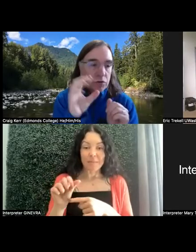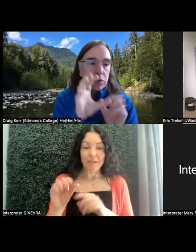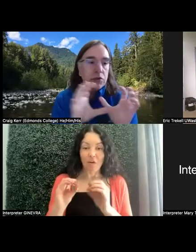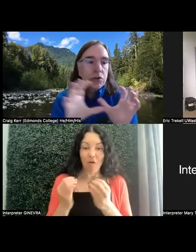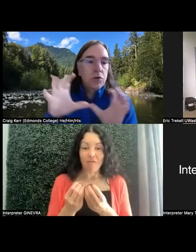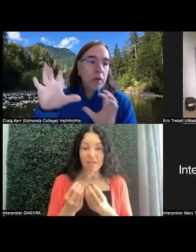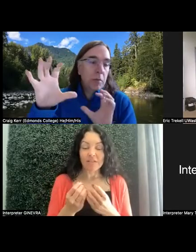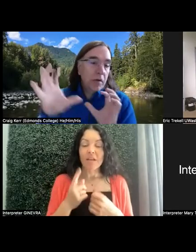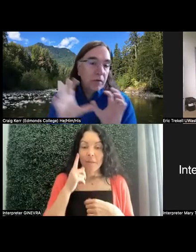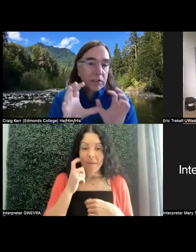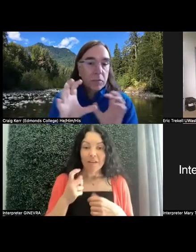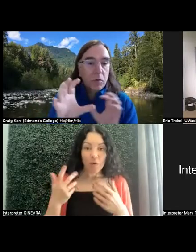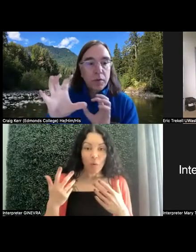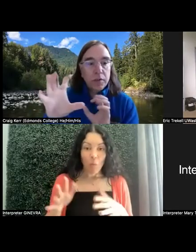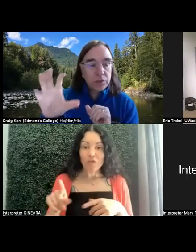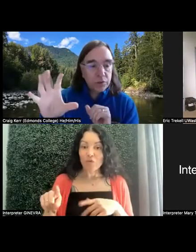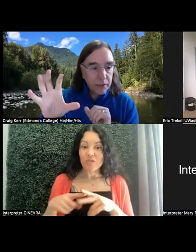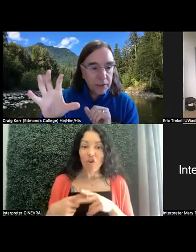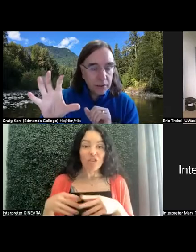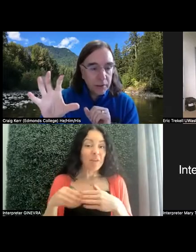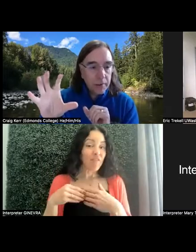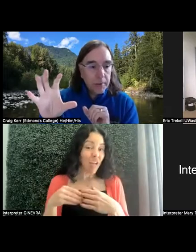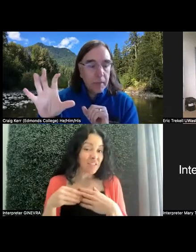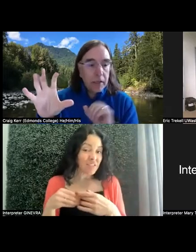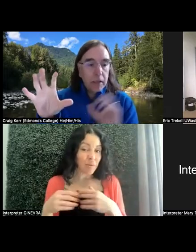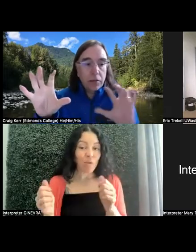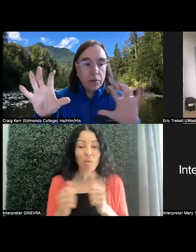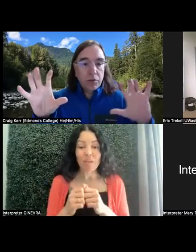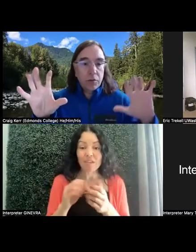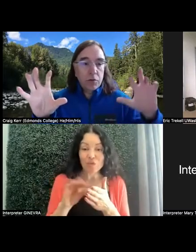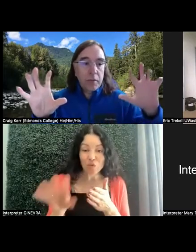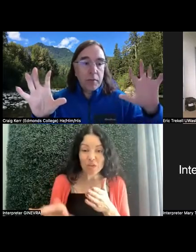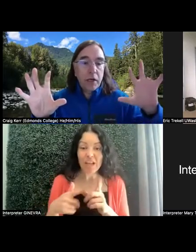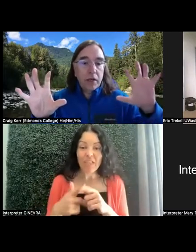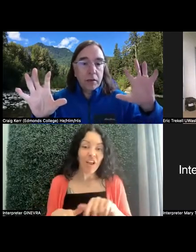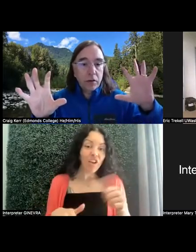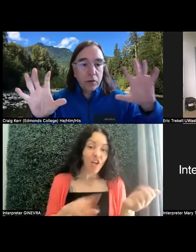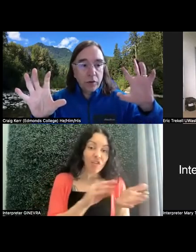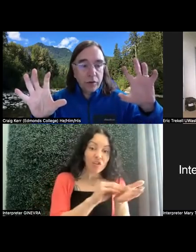start to be flexible with a student, and another student who is maybe not neurodiverse